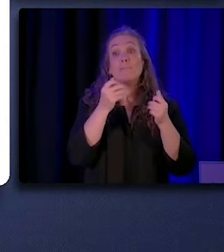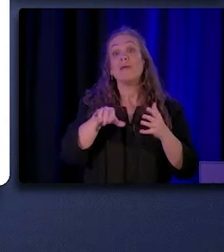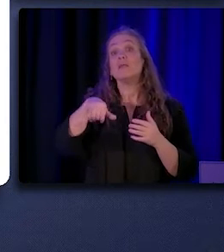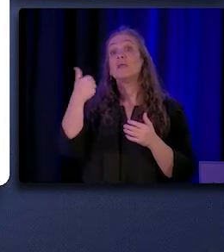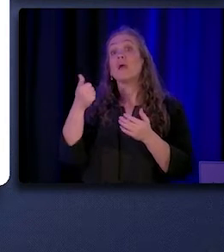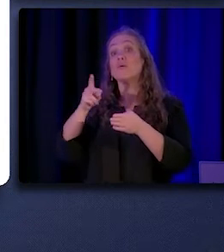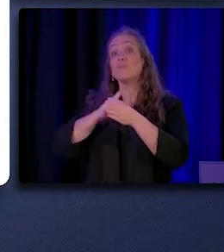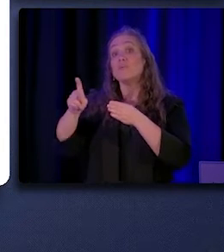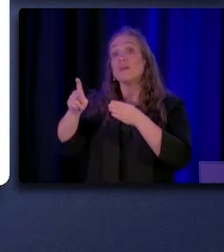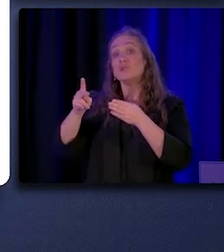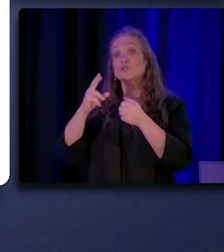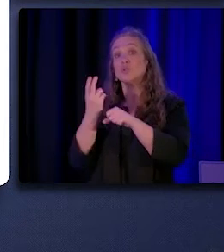to aid and measuring supply.